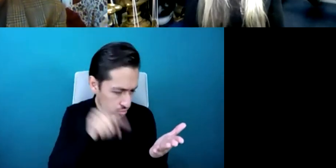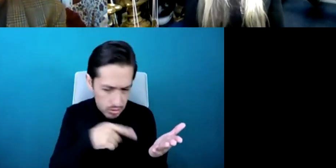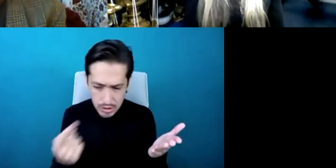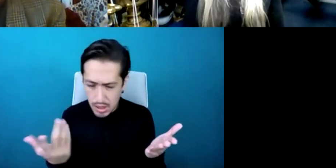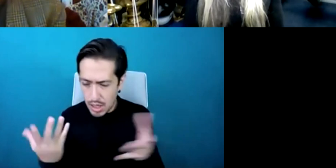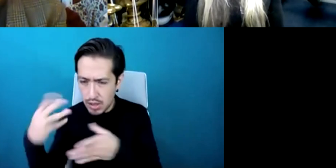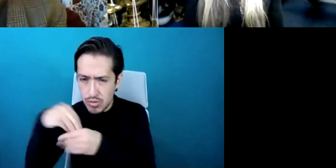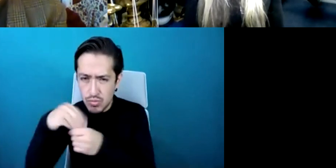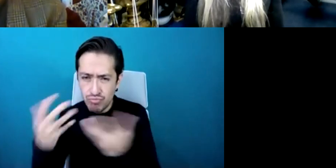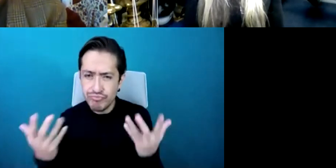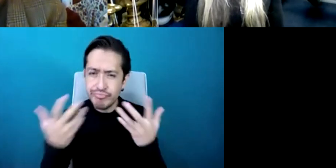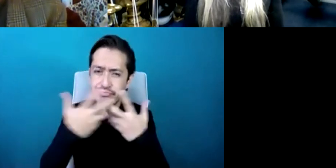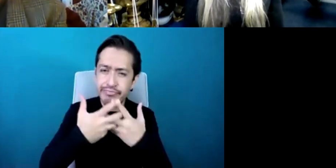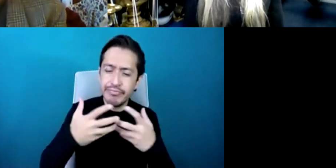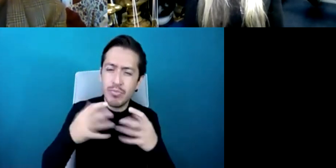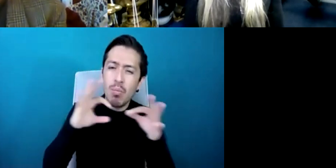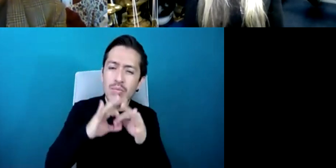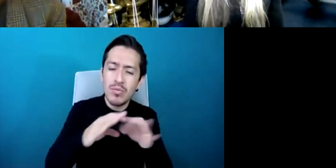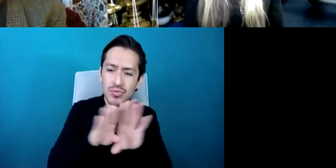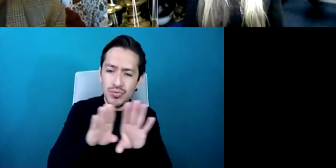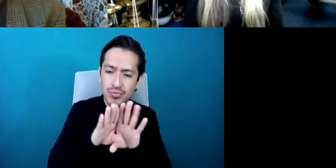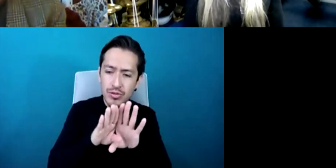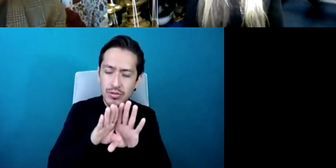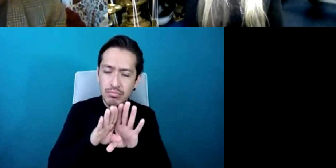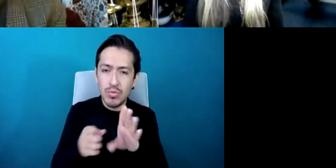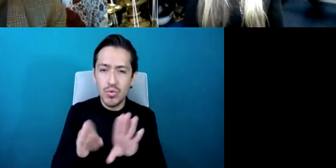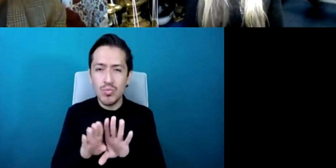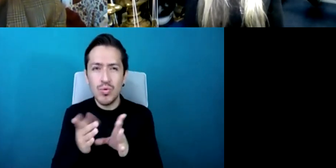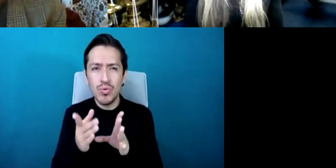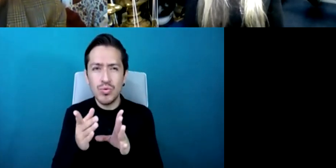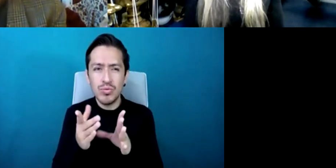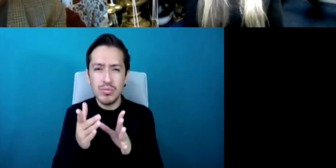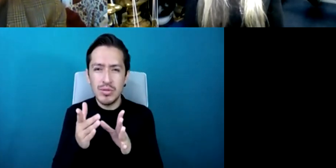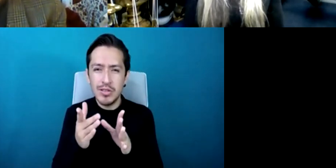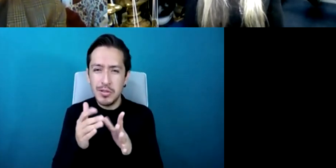on the basis of what you've said and of the story you've just told would you would you take that